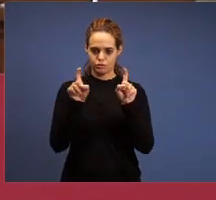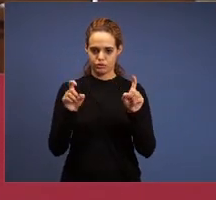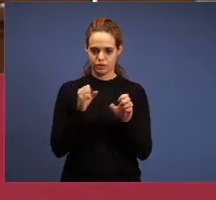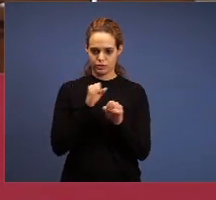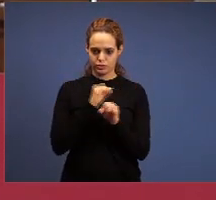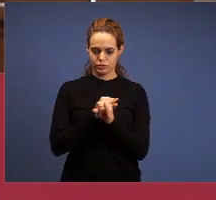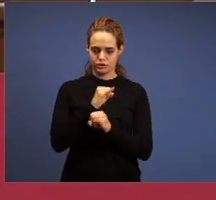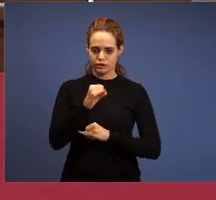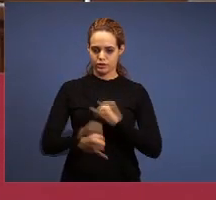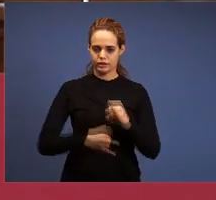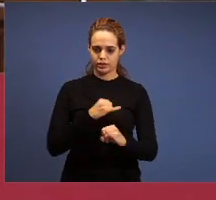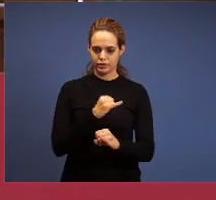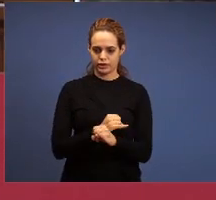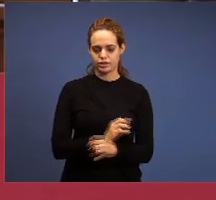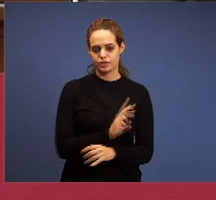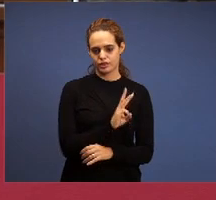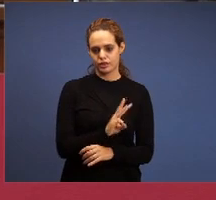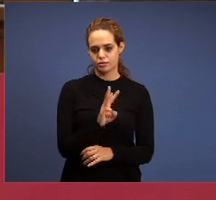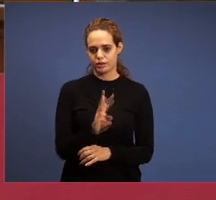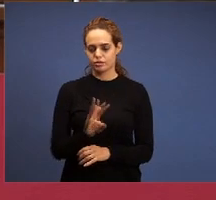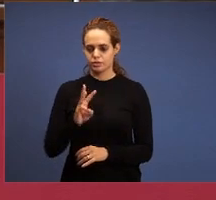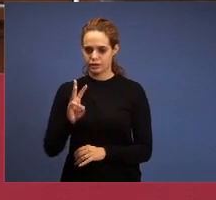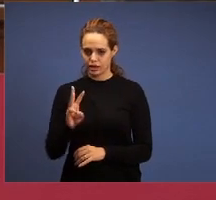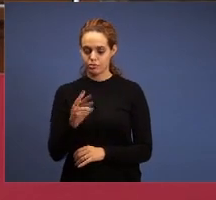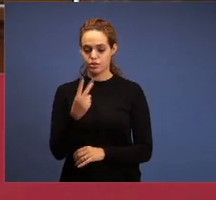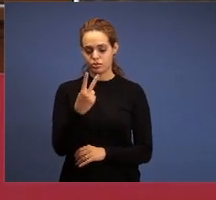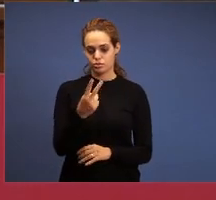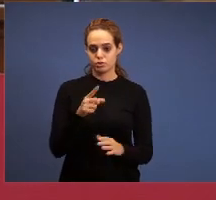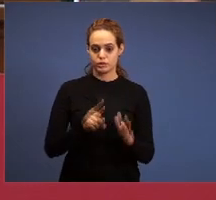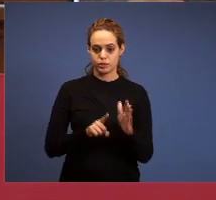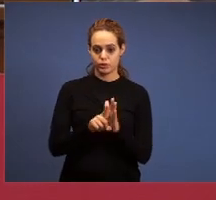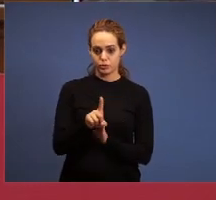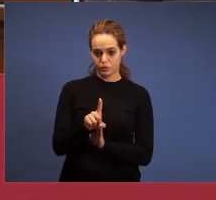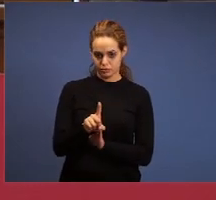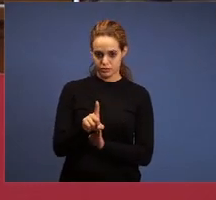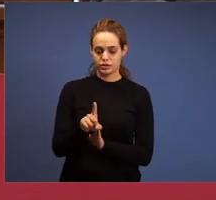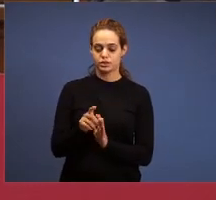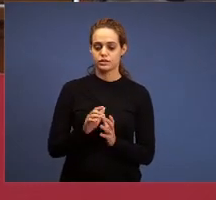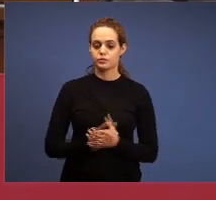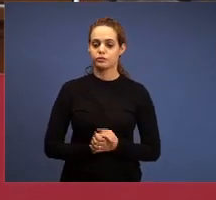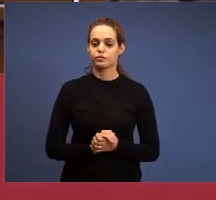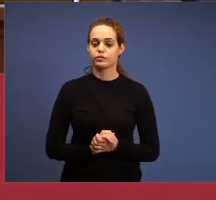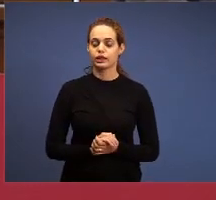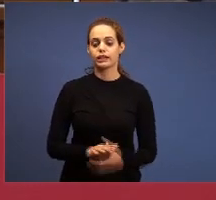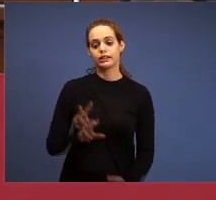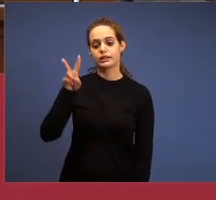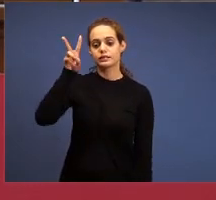two other questions and tomorrow, Monday, through Radio Maanaim, we have a